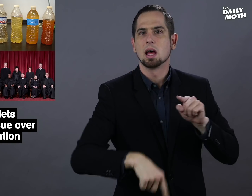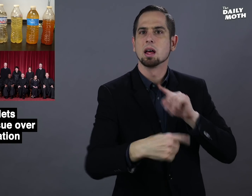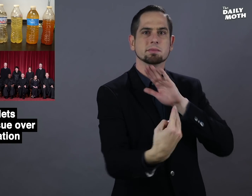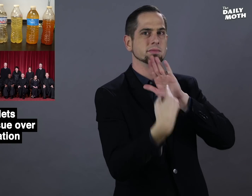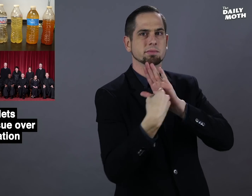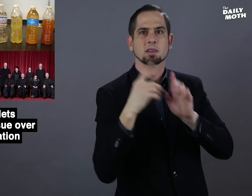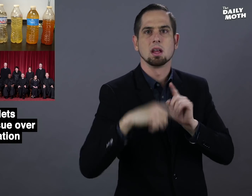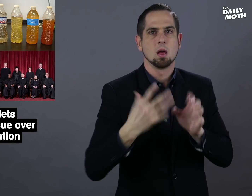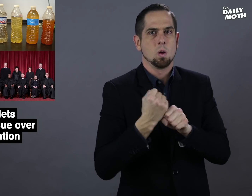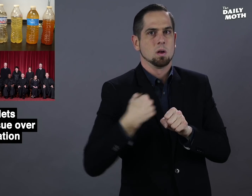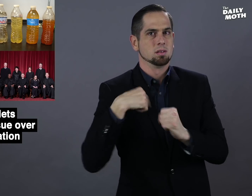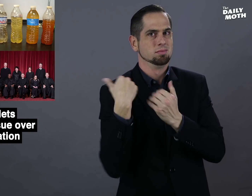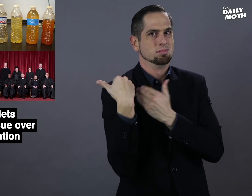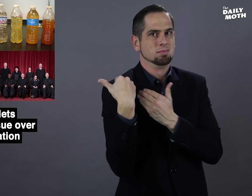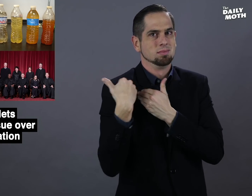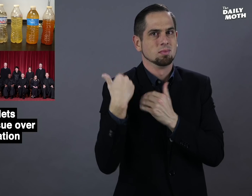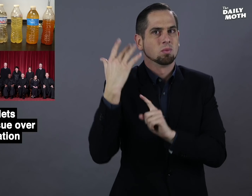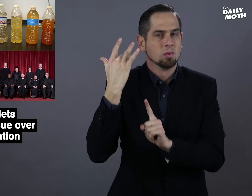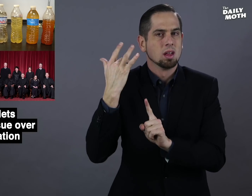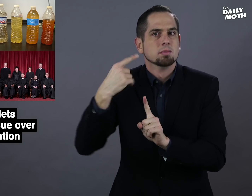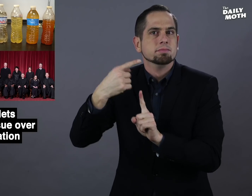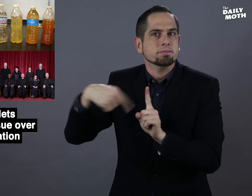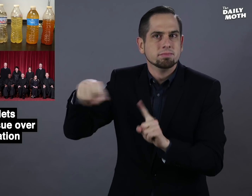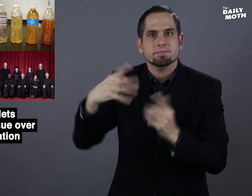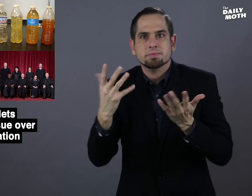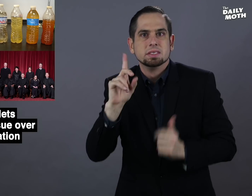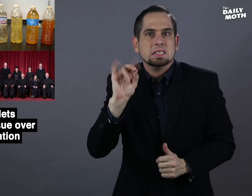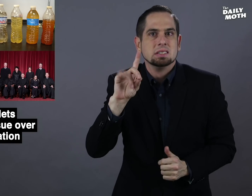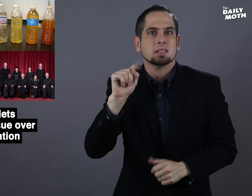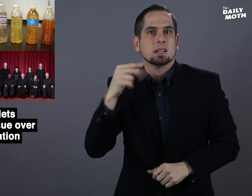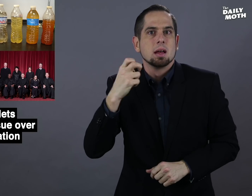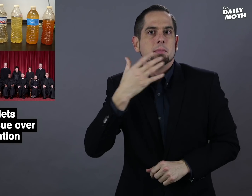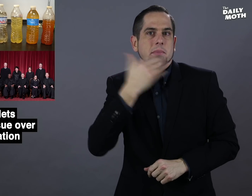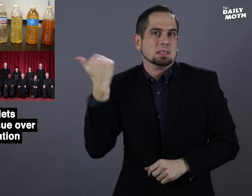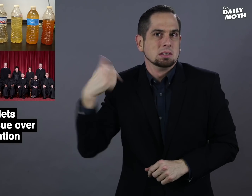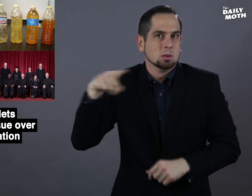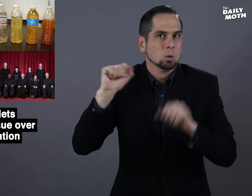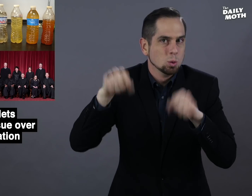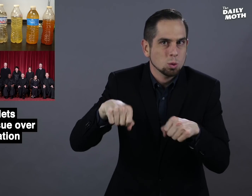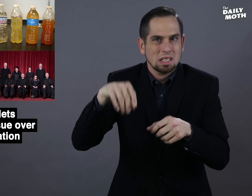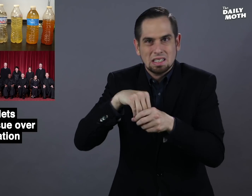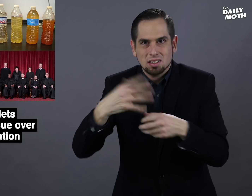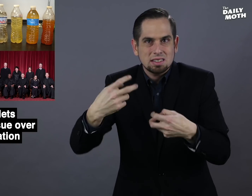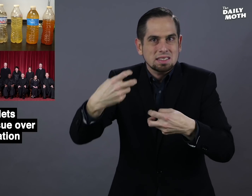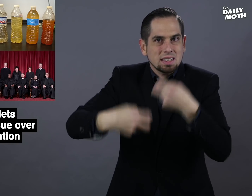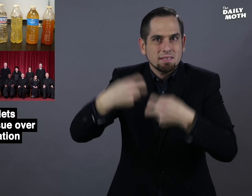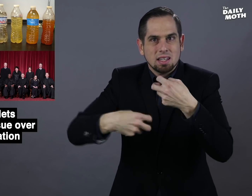from liability because they did the best they could in difficult